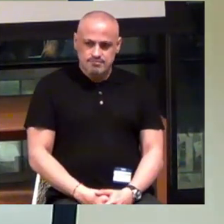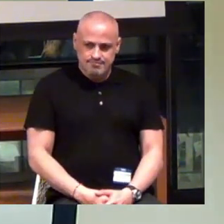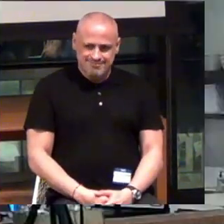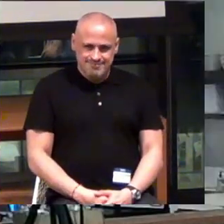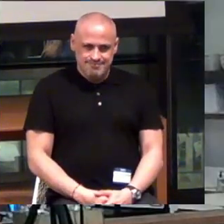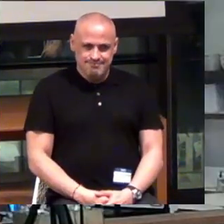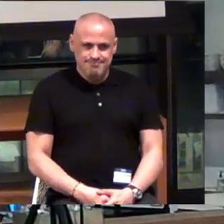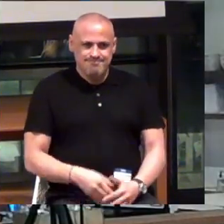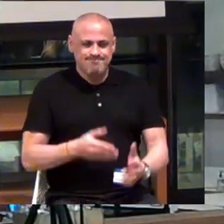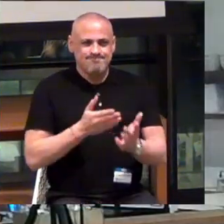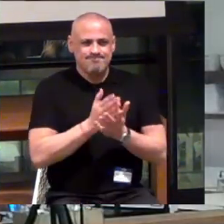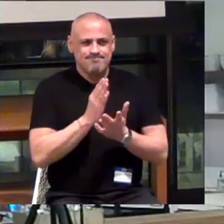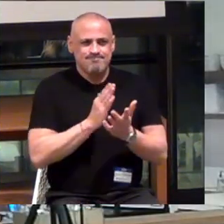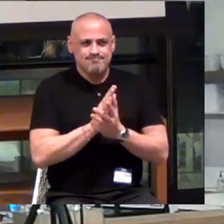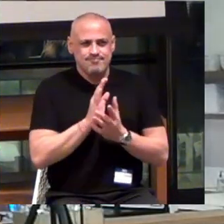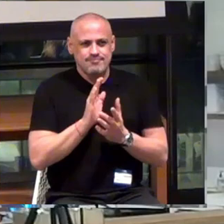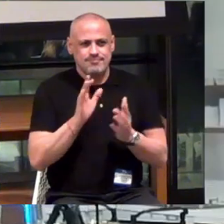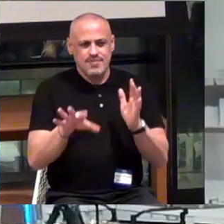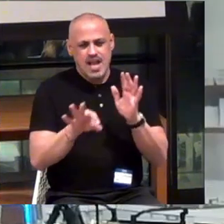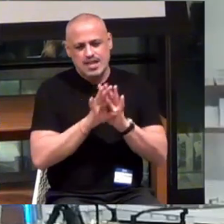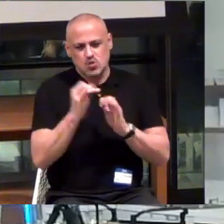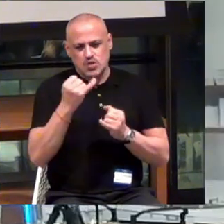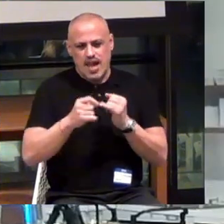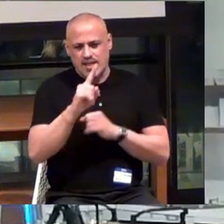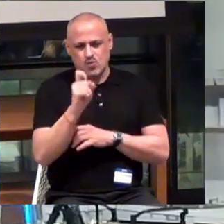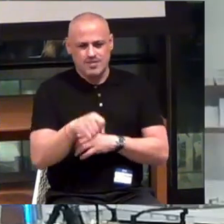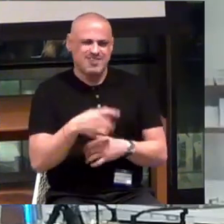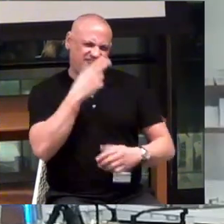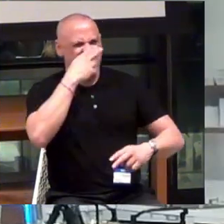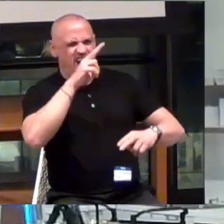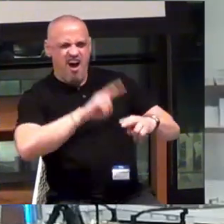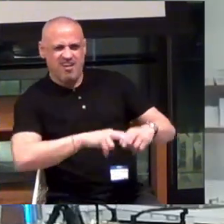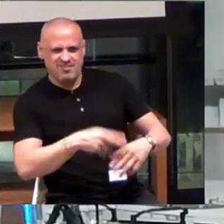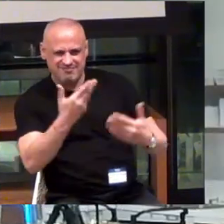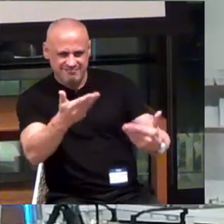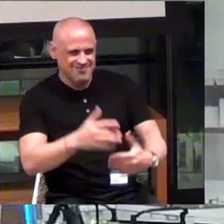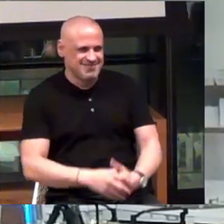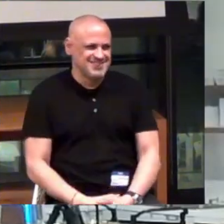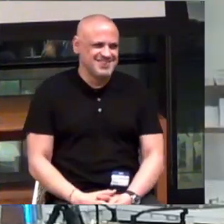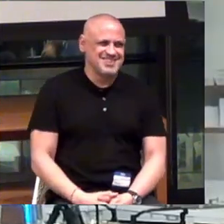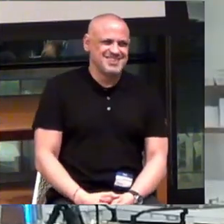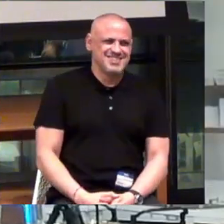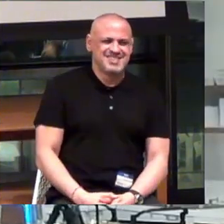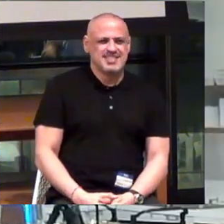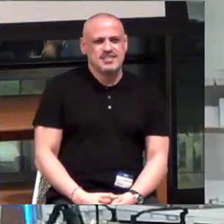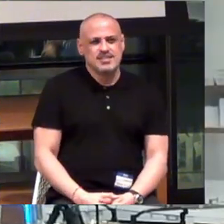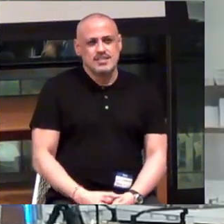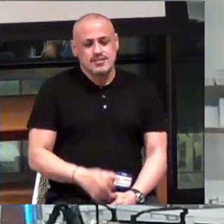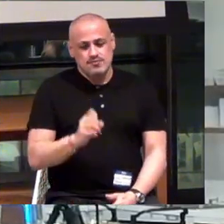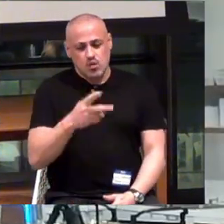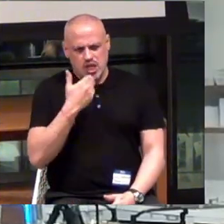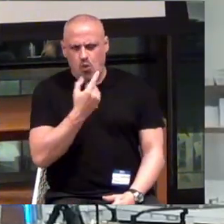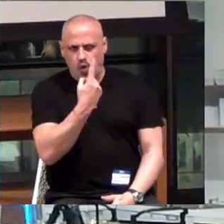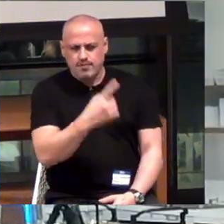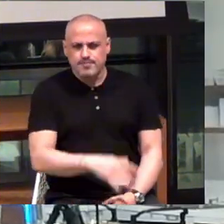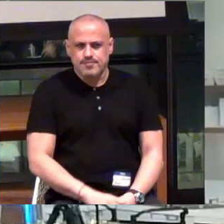Now I get to choose the last question. Oh, fun. Hm. Okay. This is a good one.